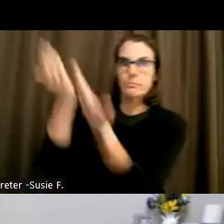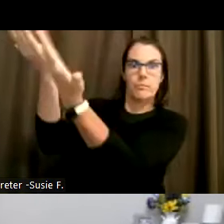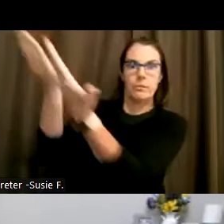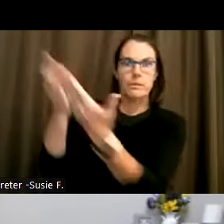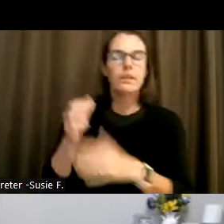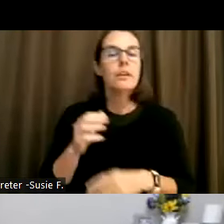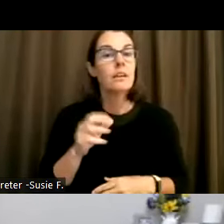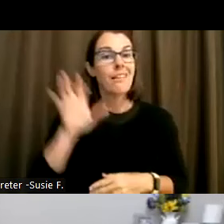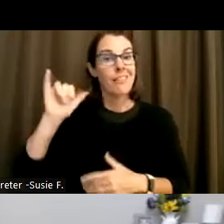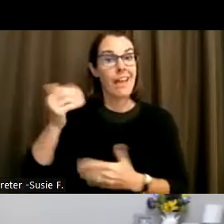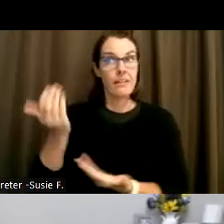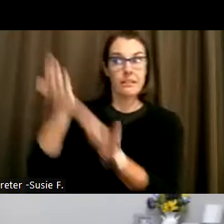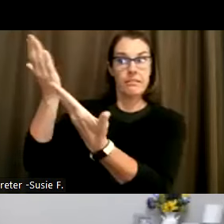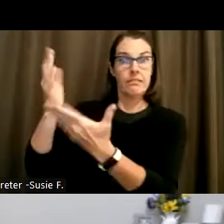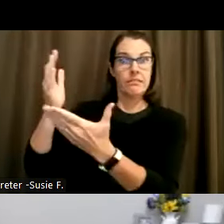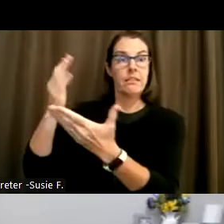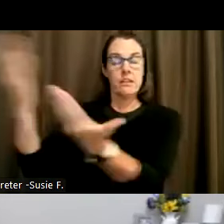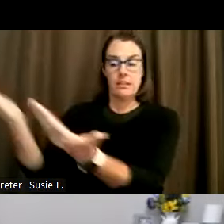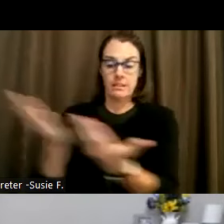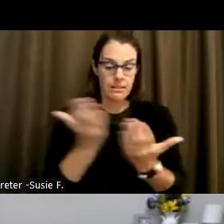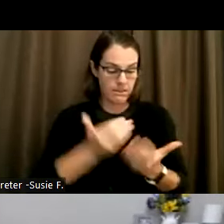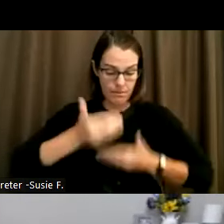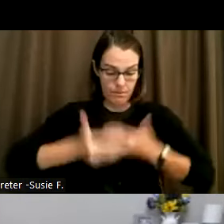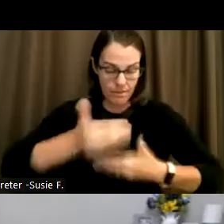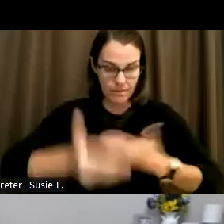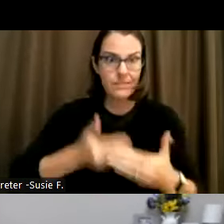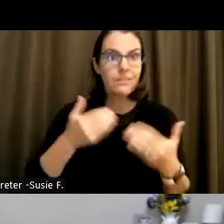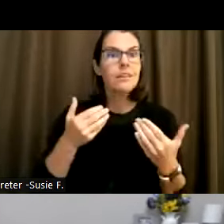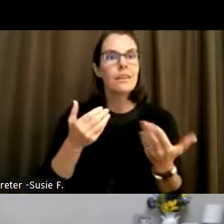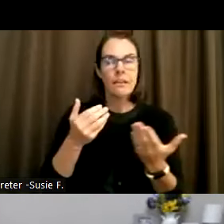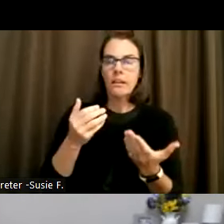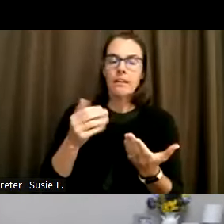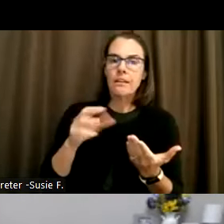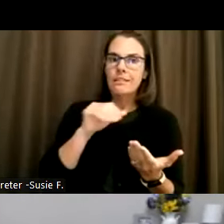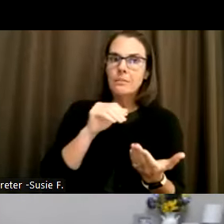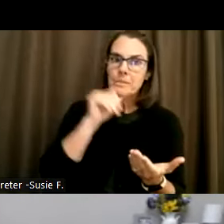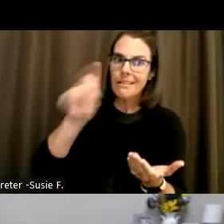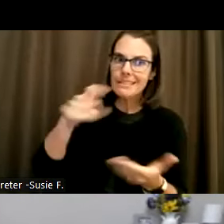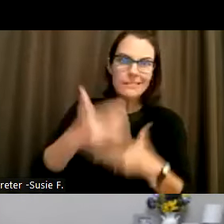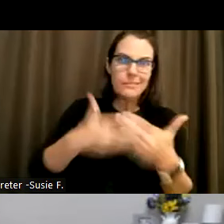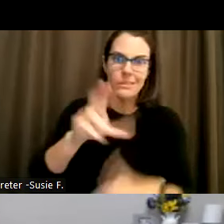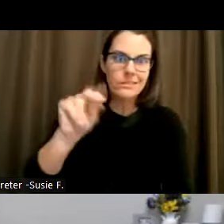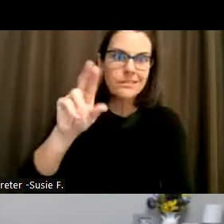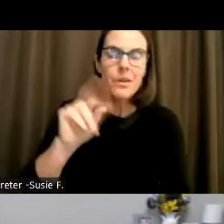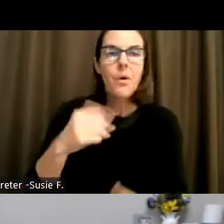process in the House and the Senate, and it wasn't necessarily an easy process. There was opposition.